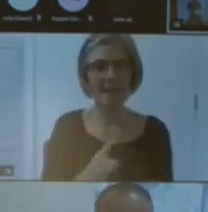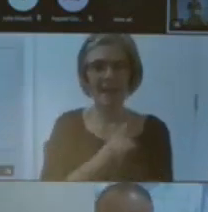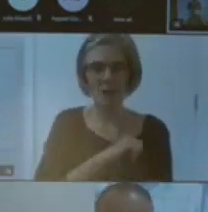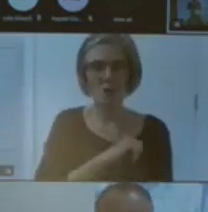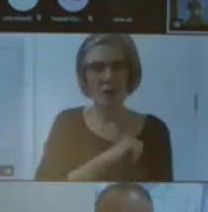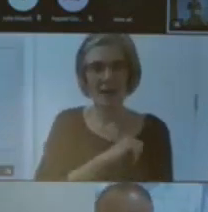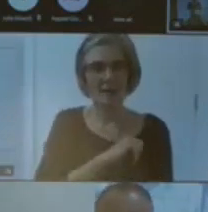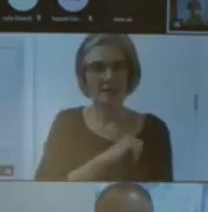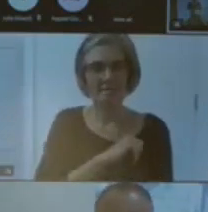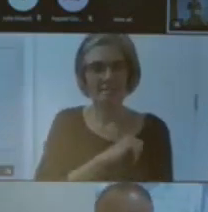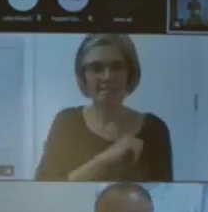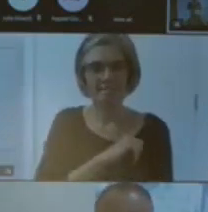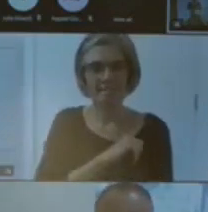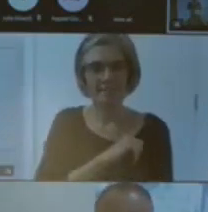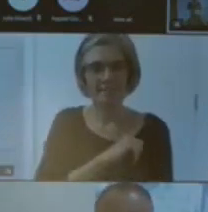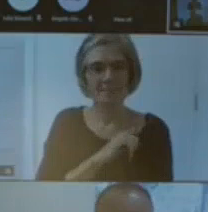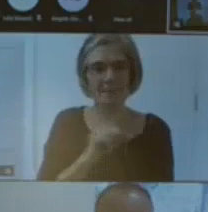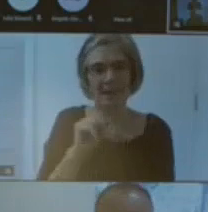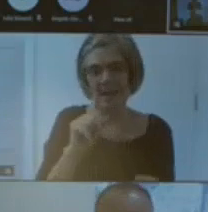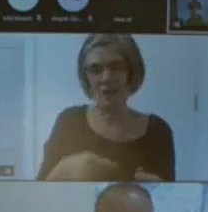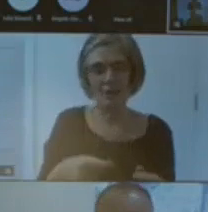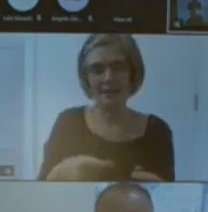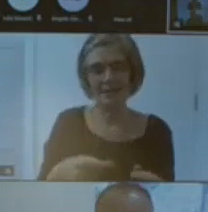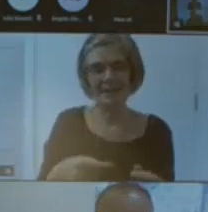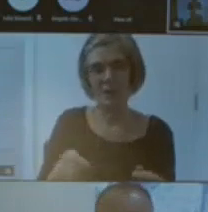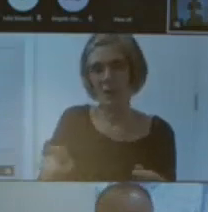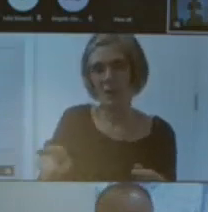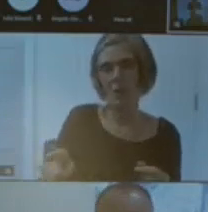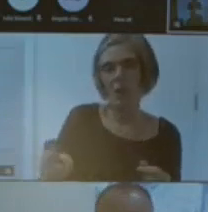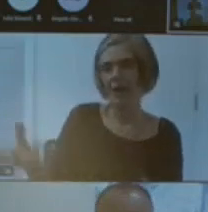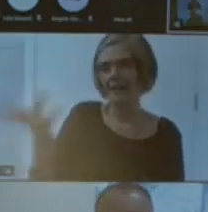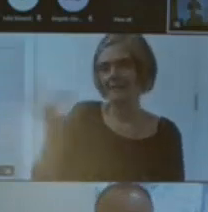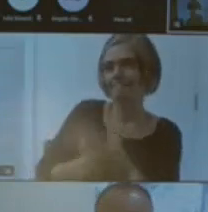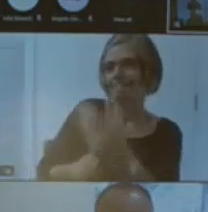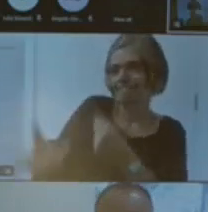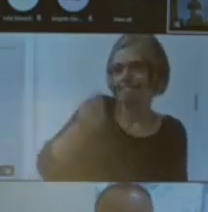we get from our volunteers it's what like what are they kind enough to lenders like thank you